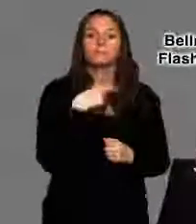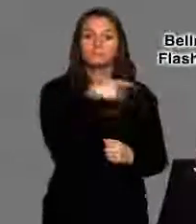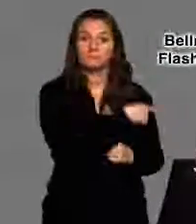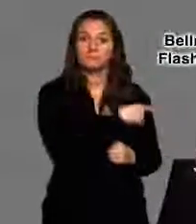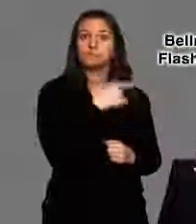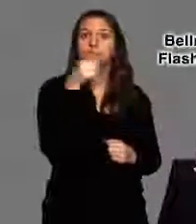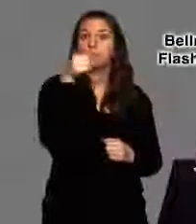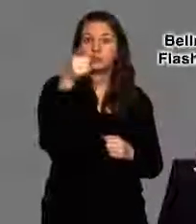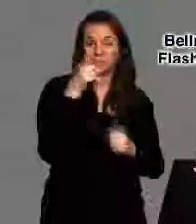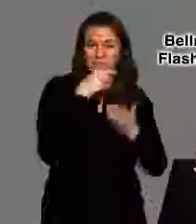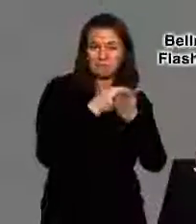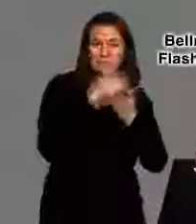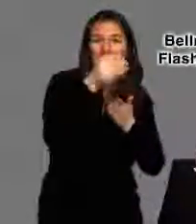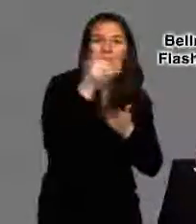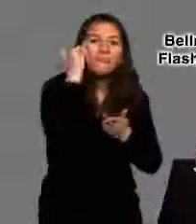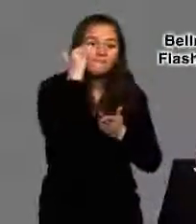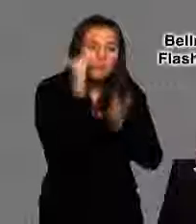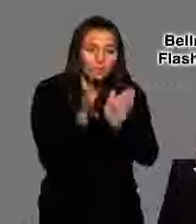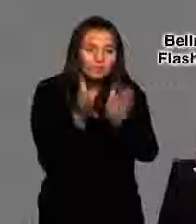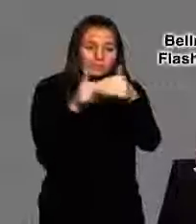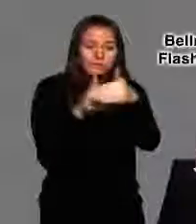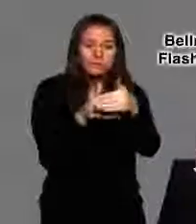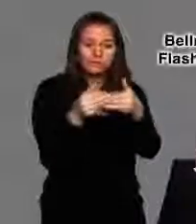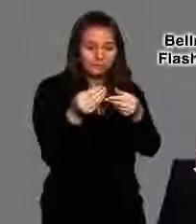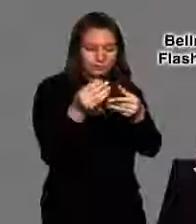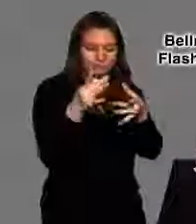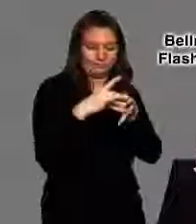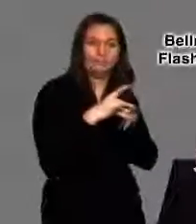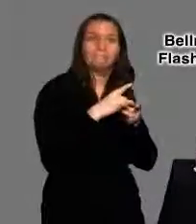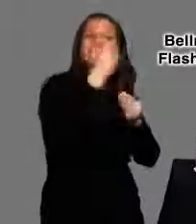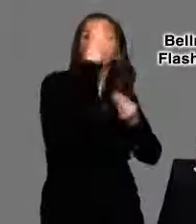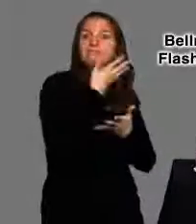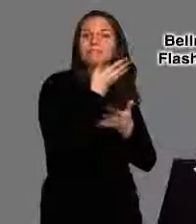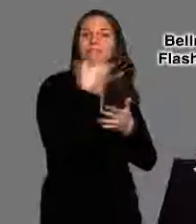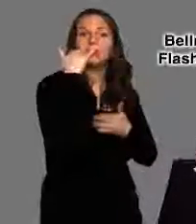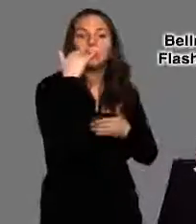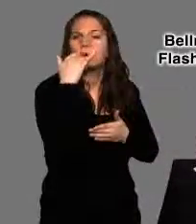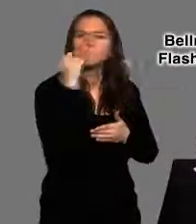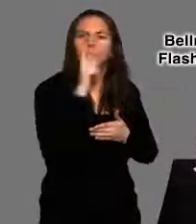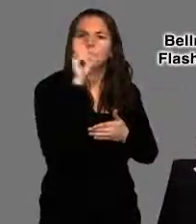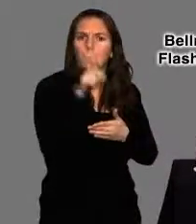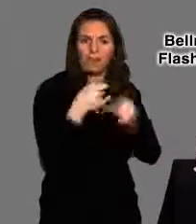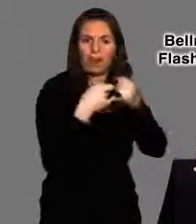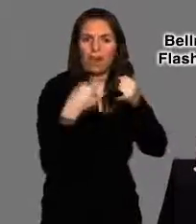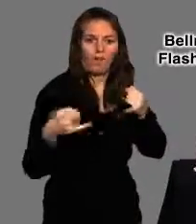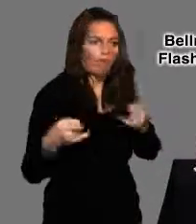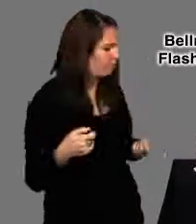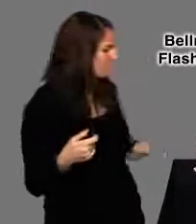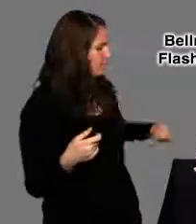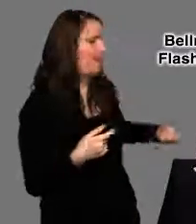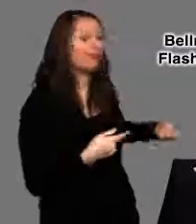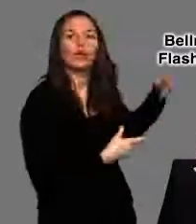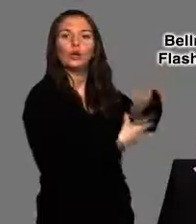Save money - you may also connect the phone line directly to this unit, so there is no need to purchase